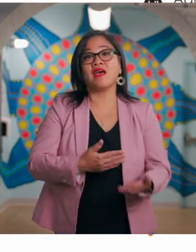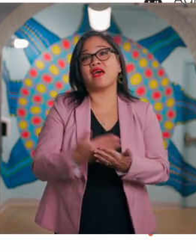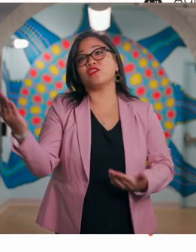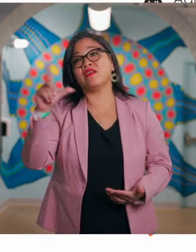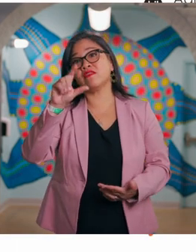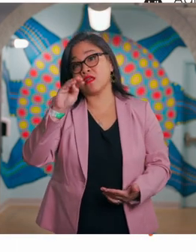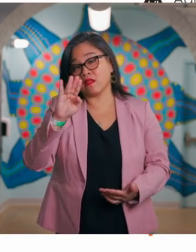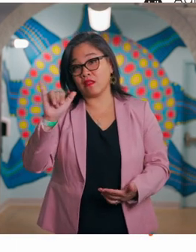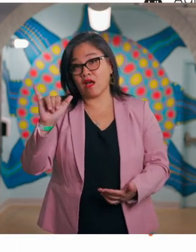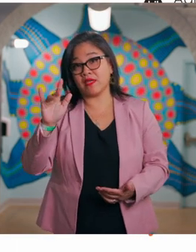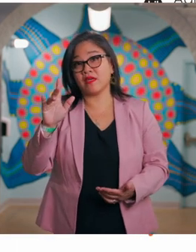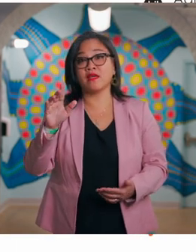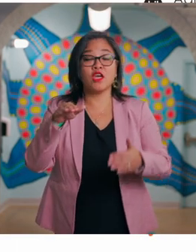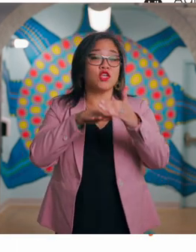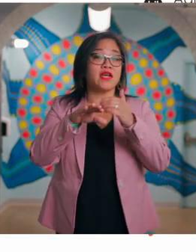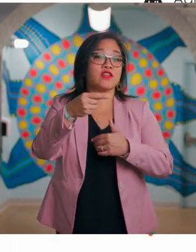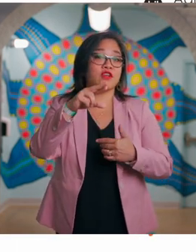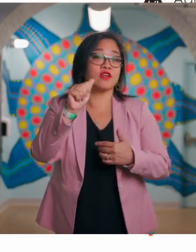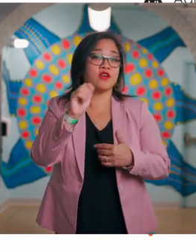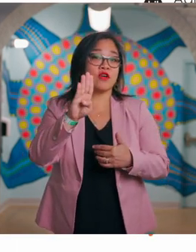As you leave the lobby, you enter the Grable Gallery,